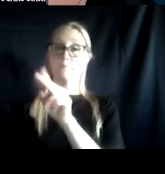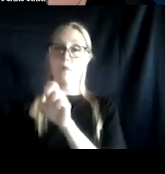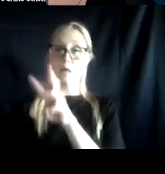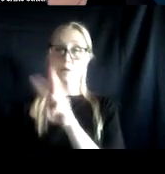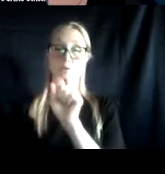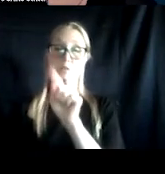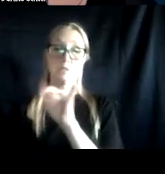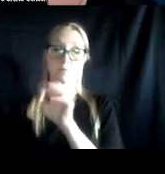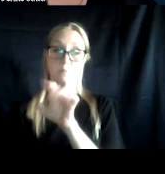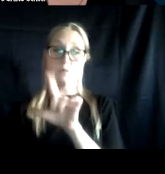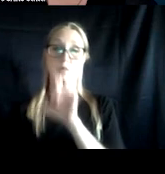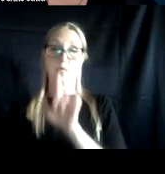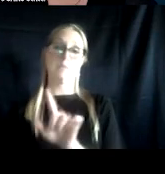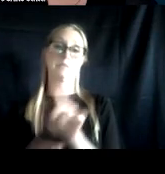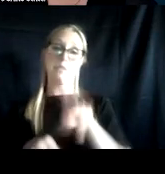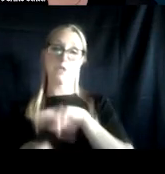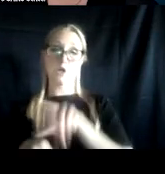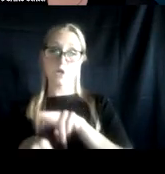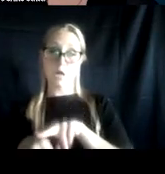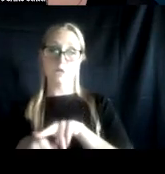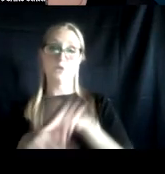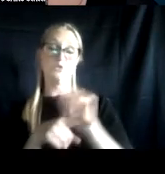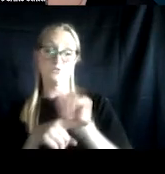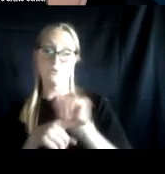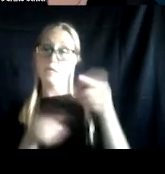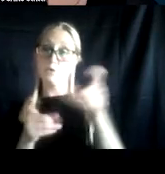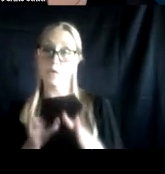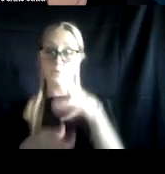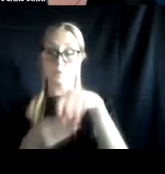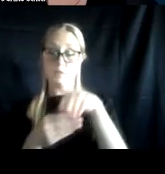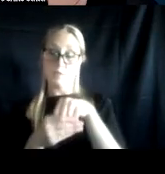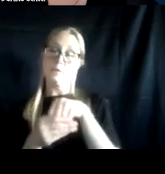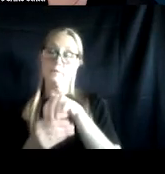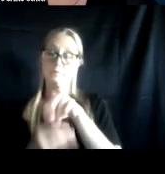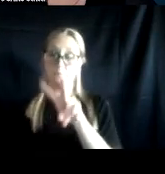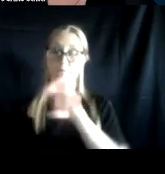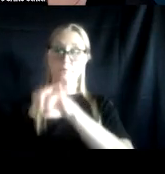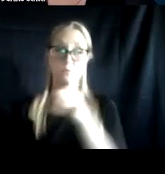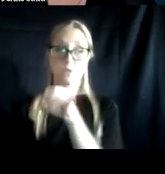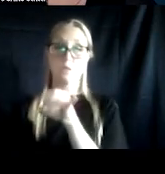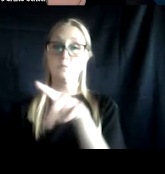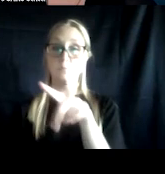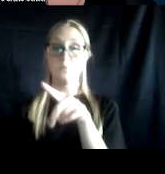for the Veterans Justice Programs or VJP within the Veterans Health Administration Homeless Programs Office.